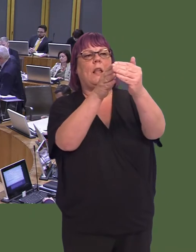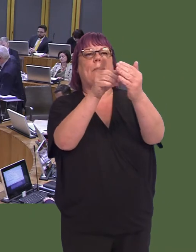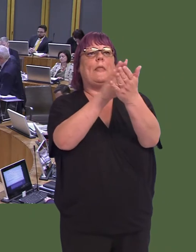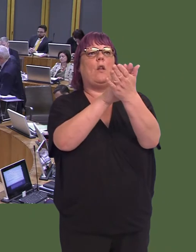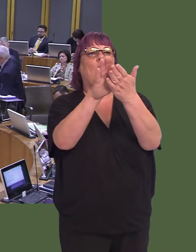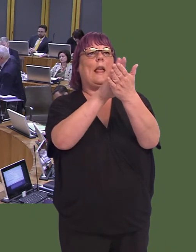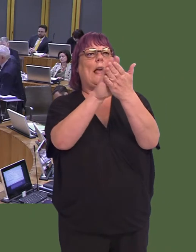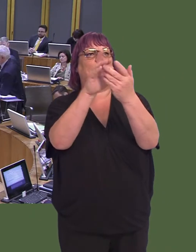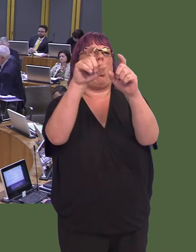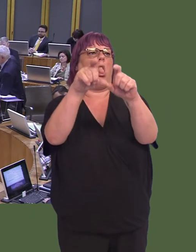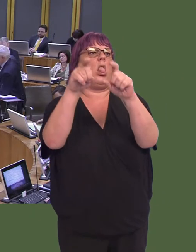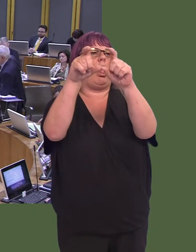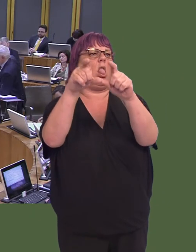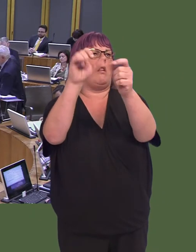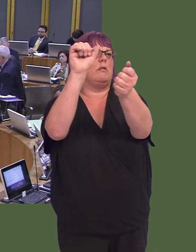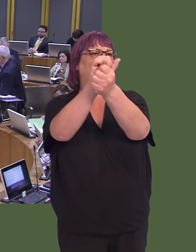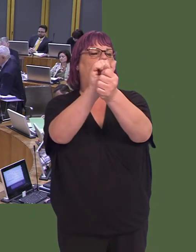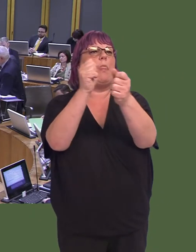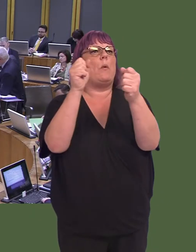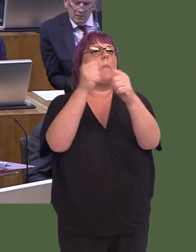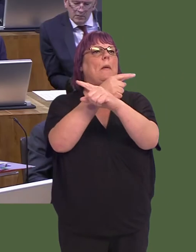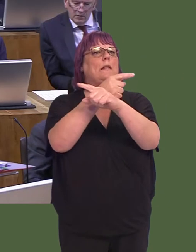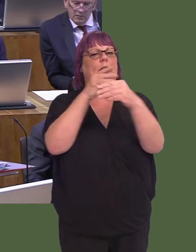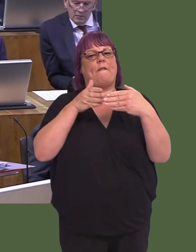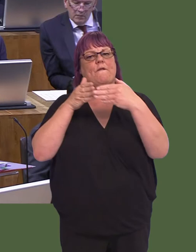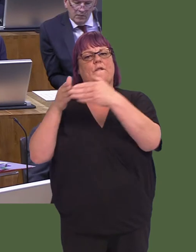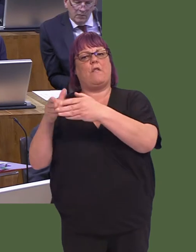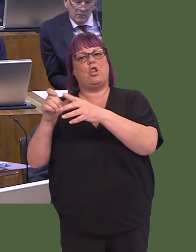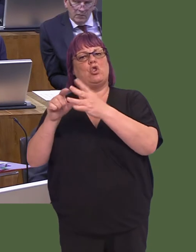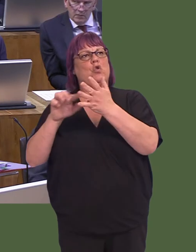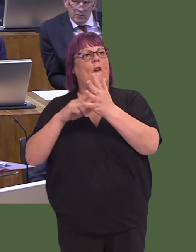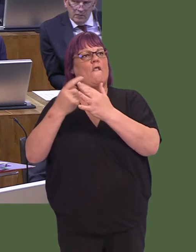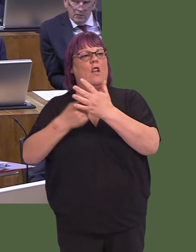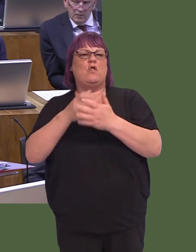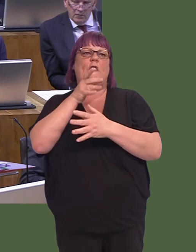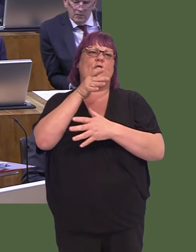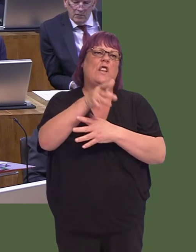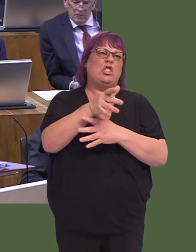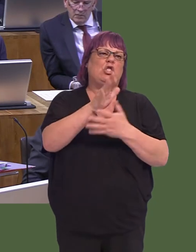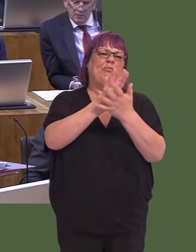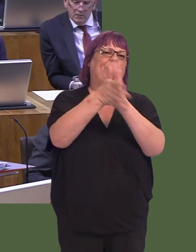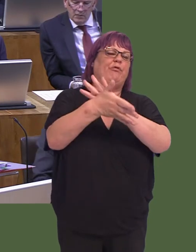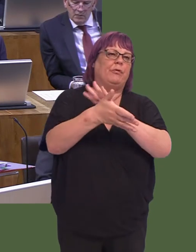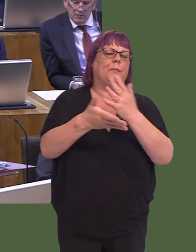get out of the Holyhead port in time and then they would miss the ferry at Dover and their load would perish. That is something that they considered would have to be resolved.